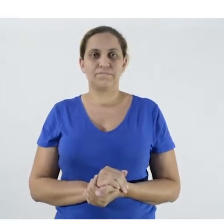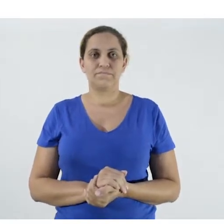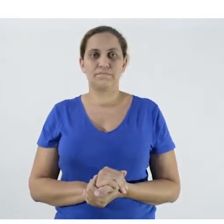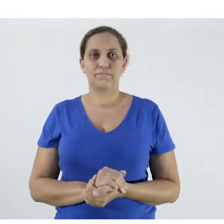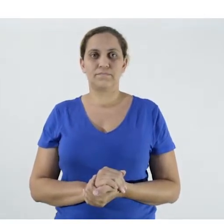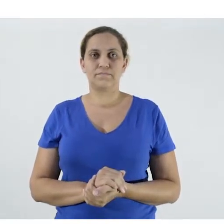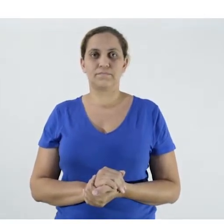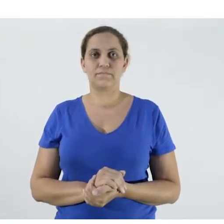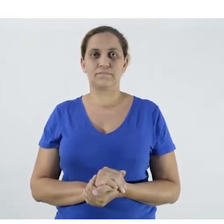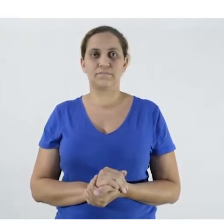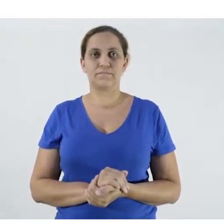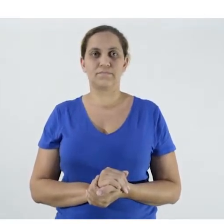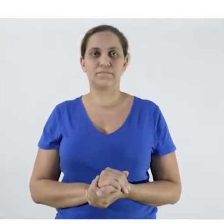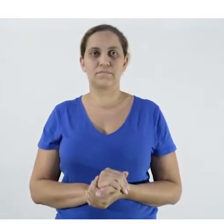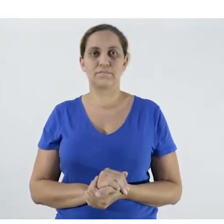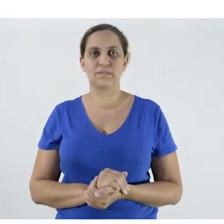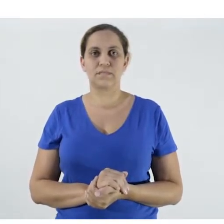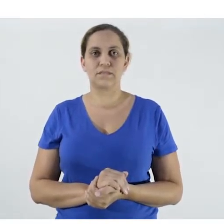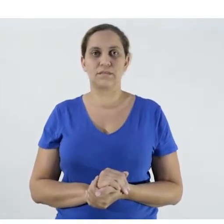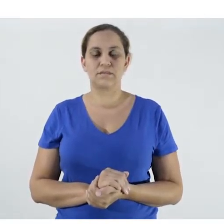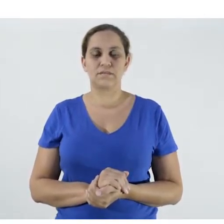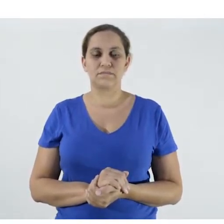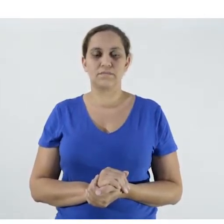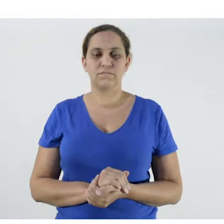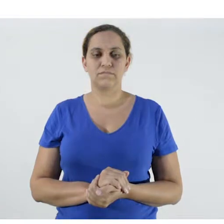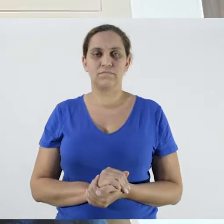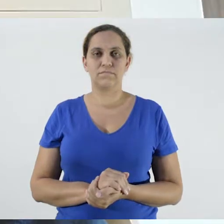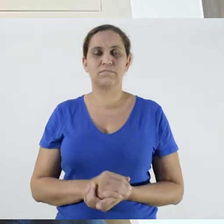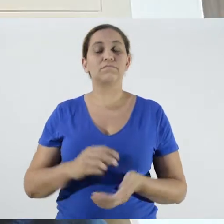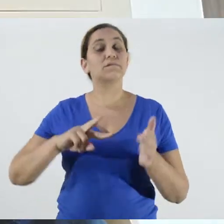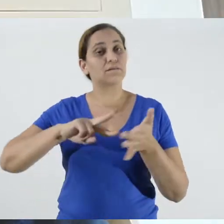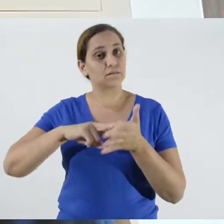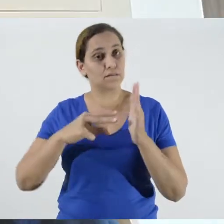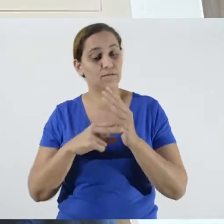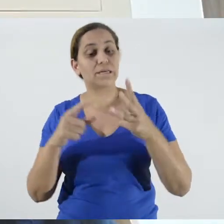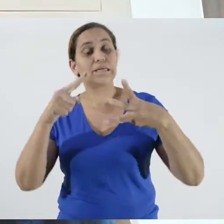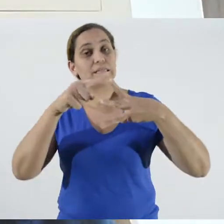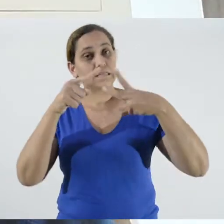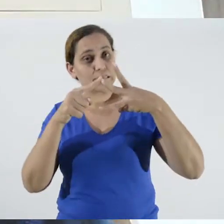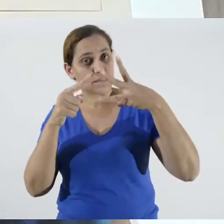22% are diabetic. This means that there is a percentage of